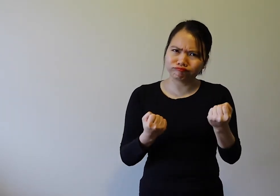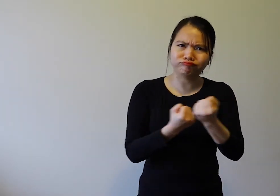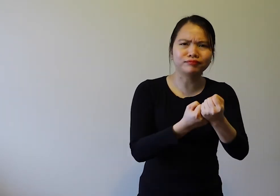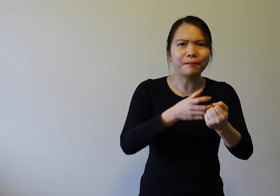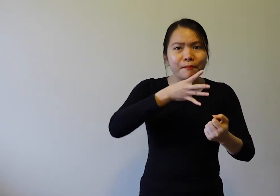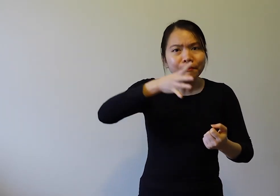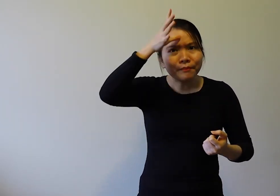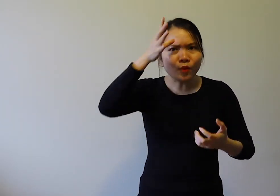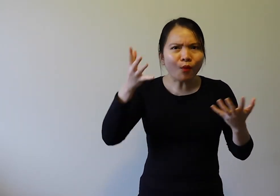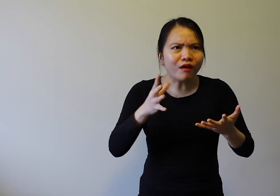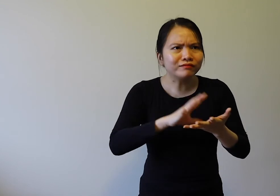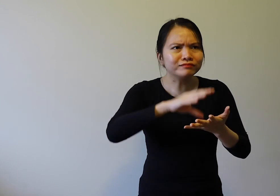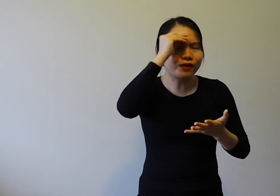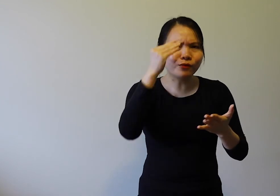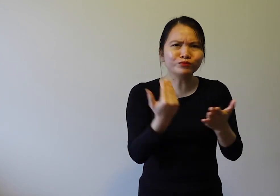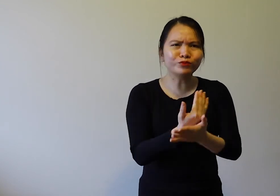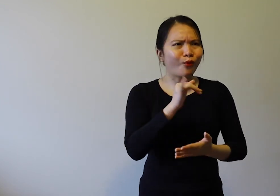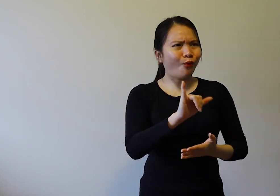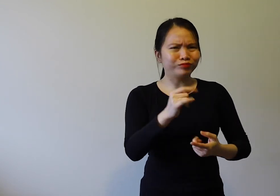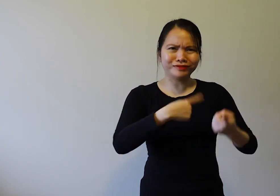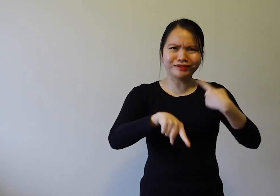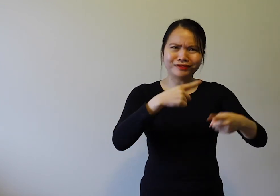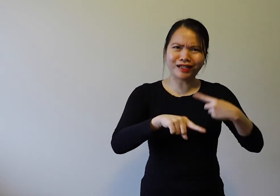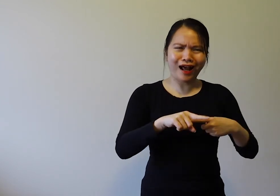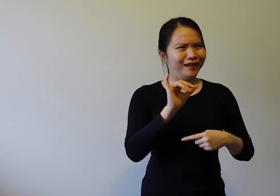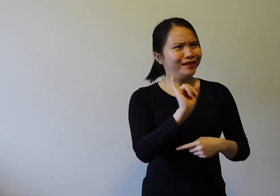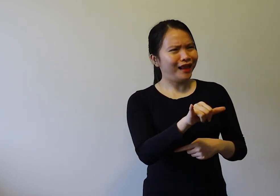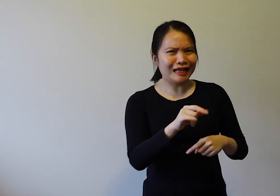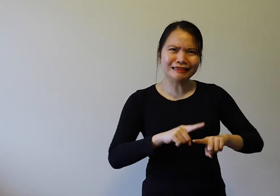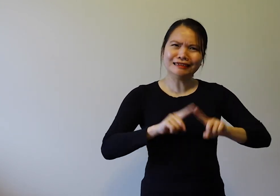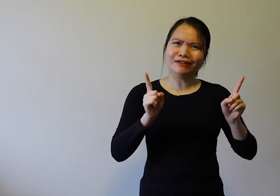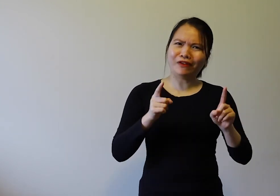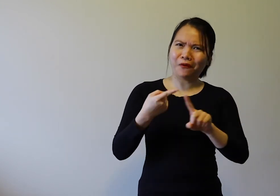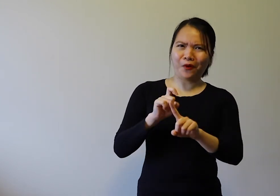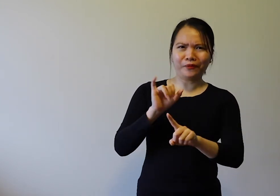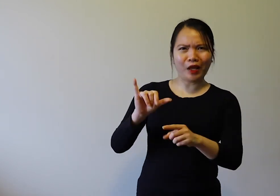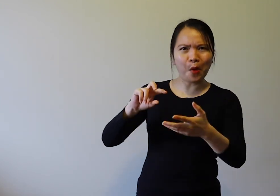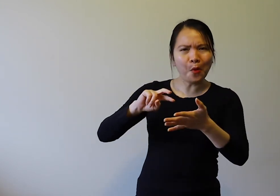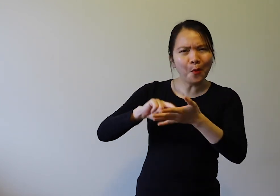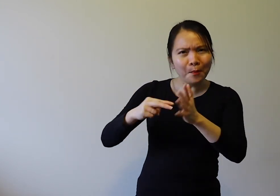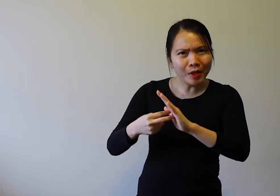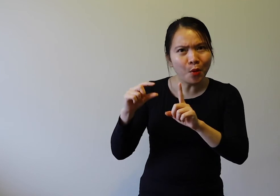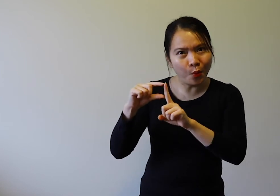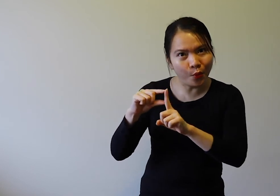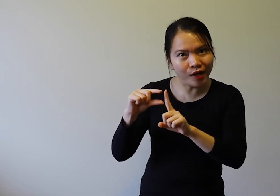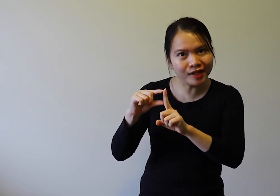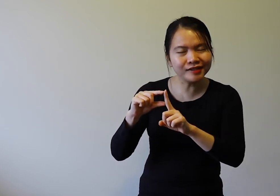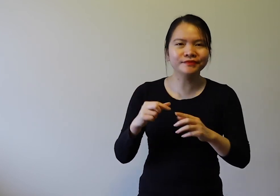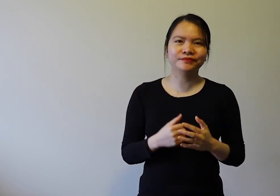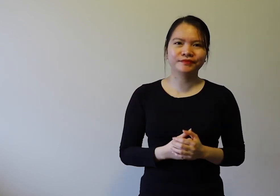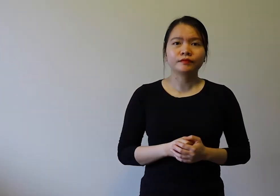Parents of deaf children can learn new signed words in a storybook, using its dictionary-glossary feature.